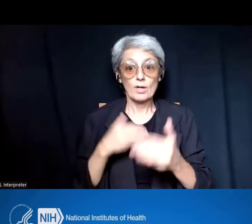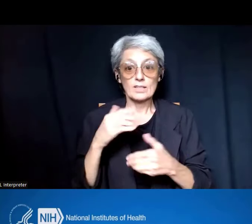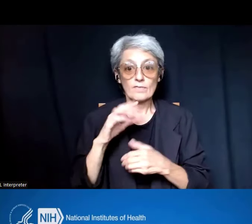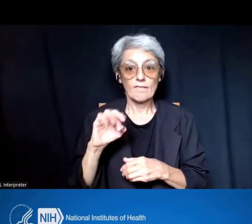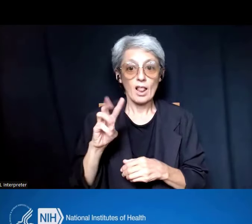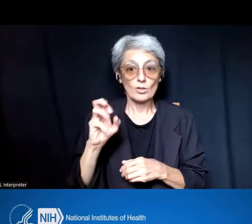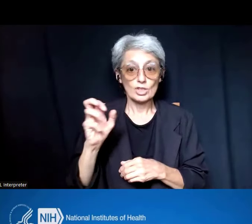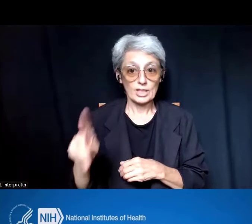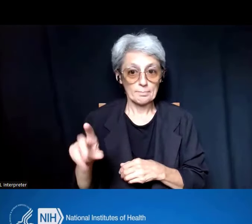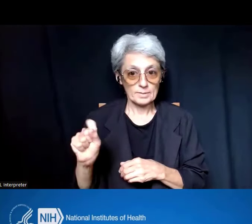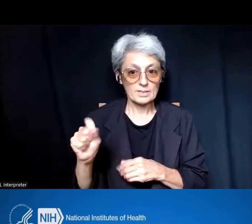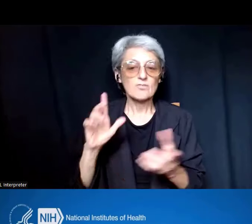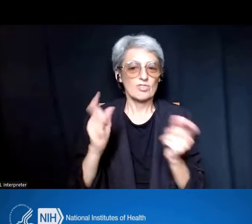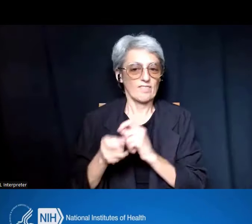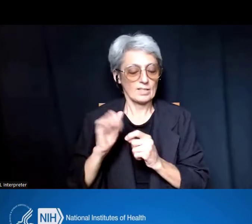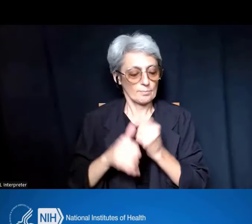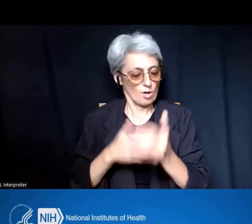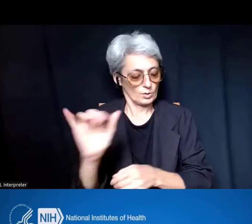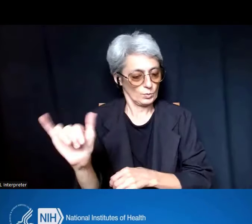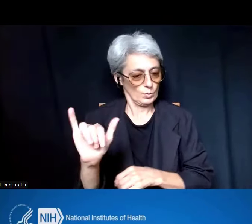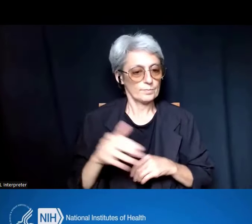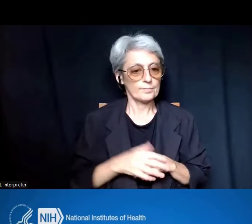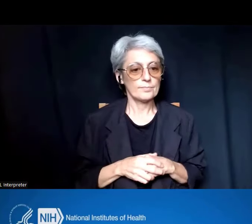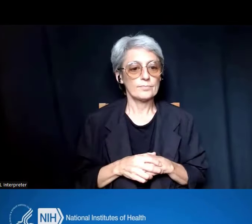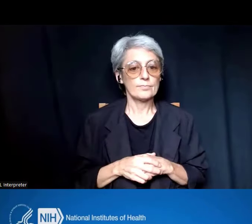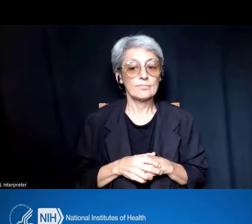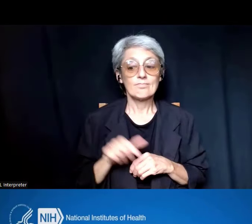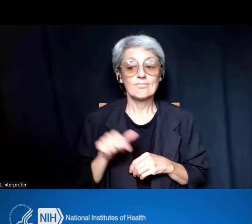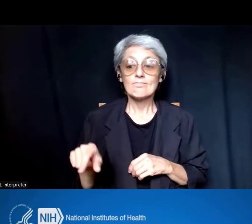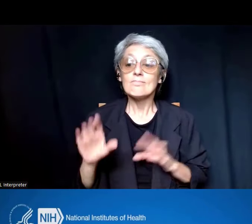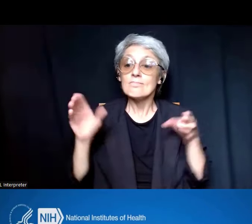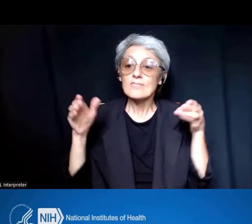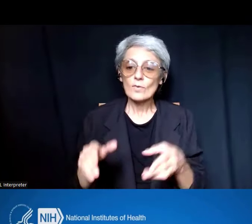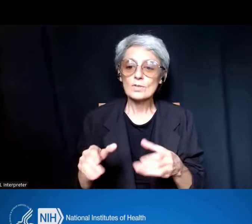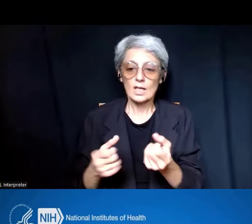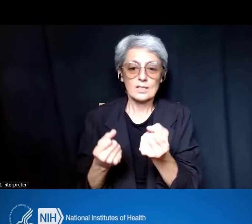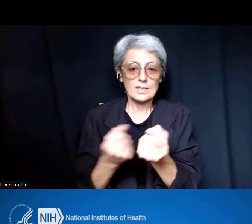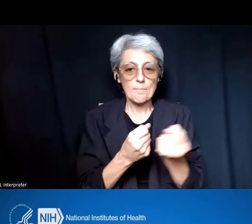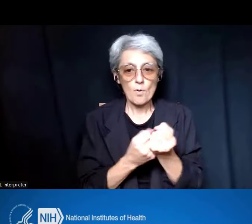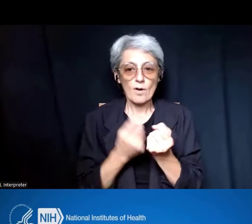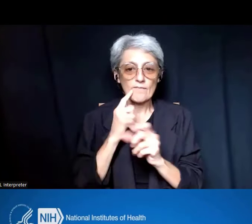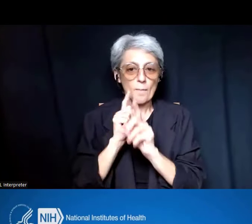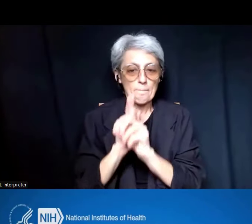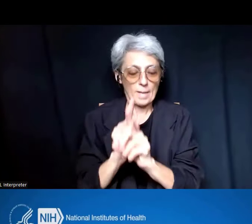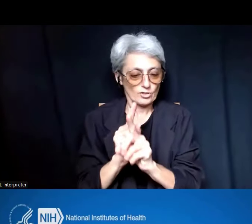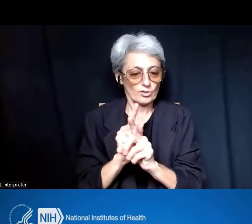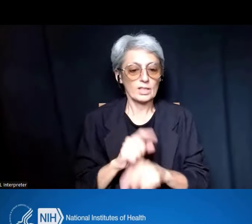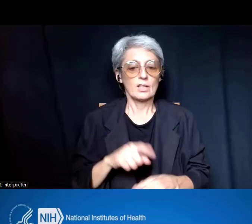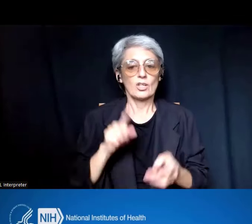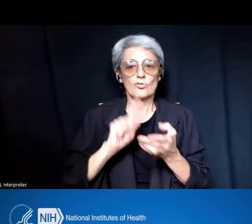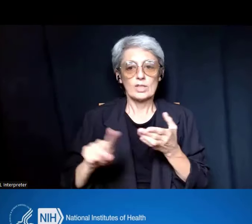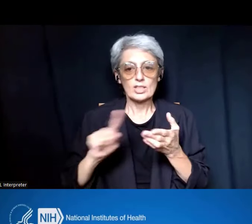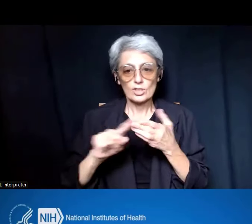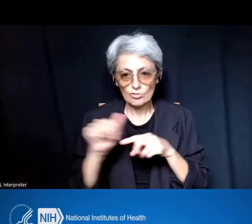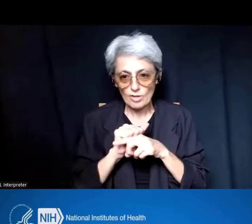And within this, there is more emphasis on support regarding mentorship, research training and other development